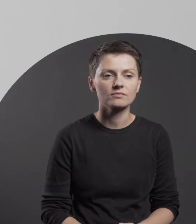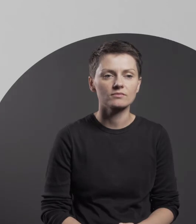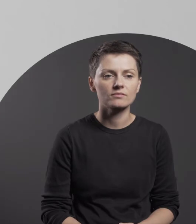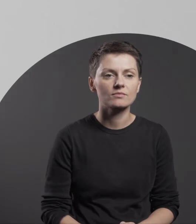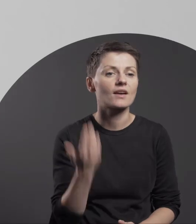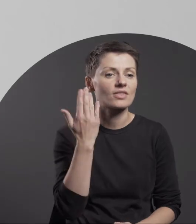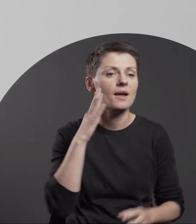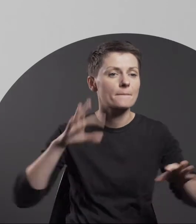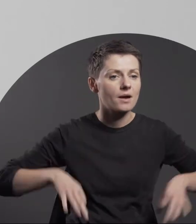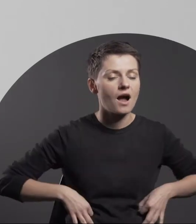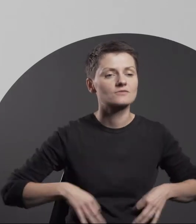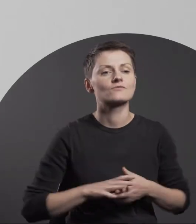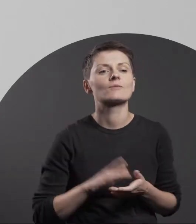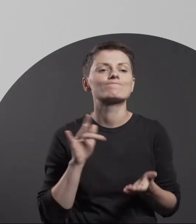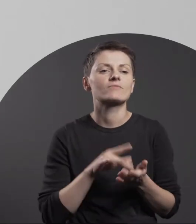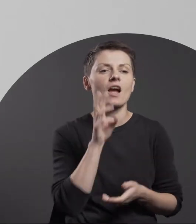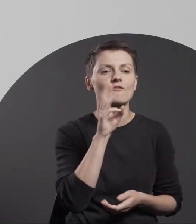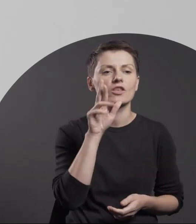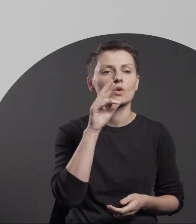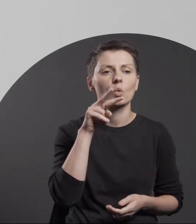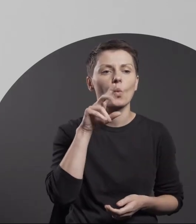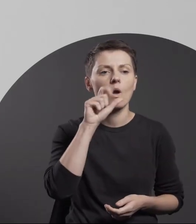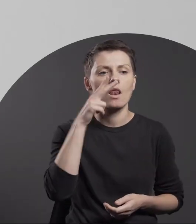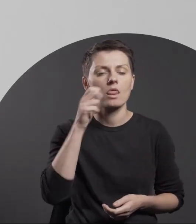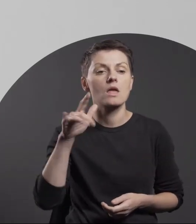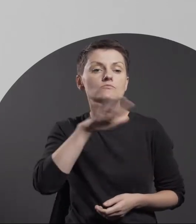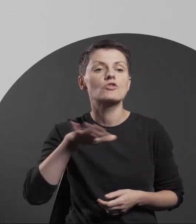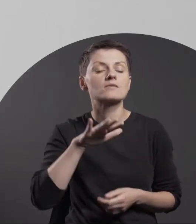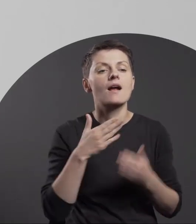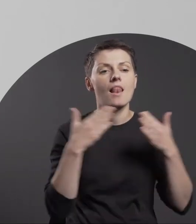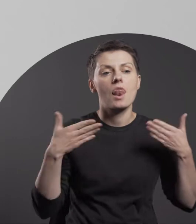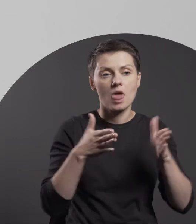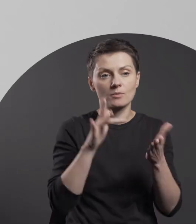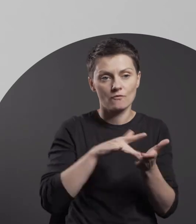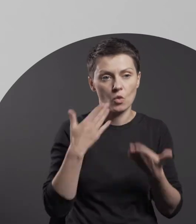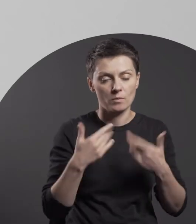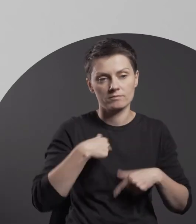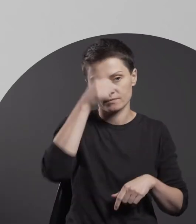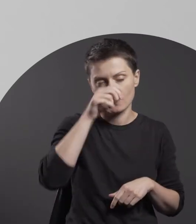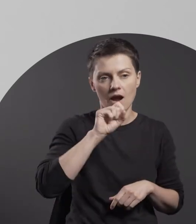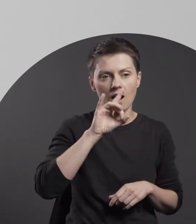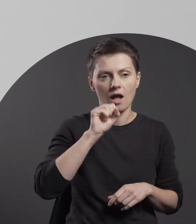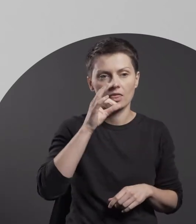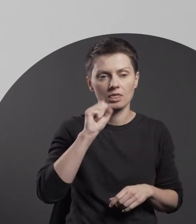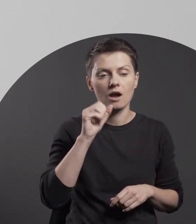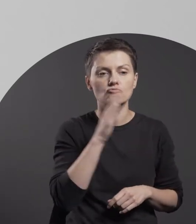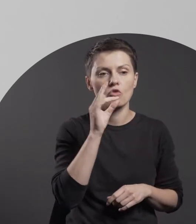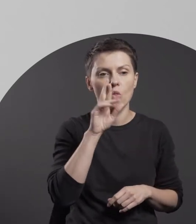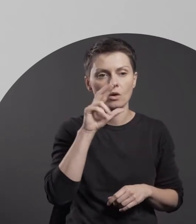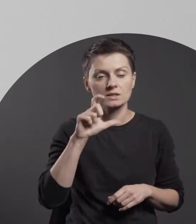Welcome to the virtual exhibition space of the Labirynt Gallery in Lublin. My name is Agata Sztorc. Together with Emilia Lipa,